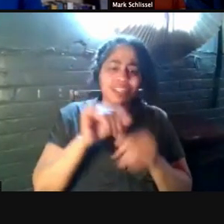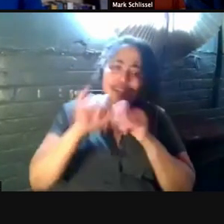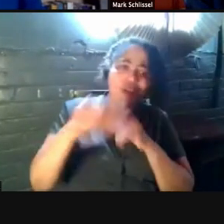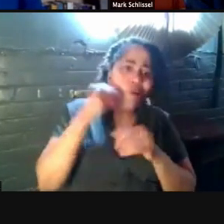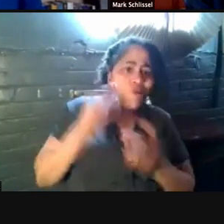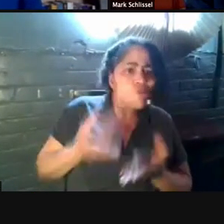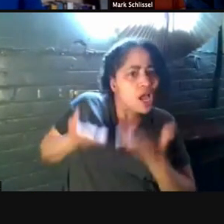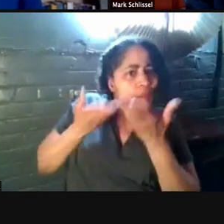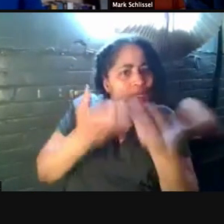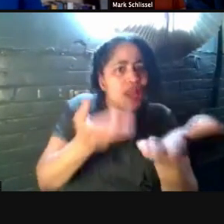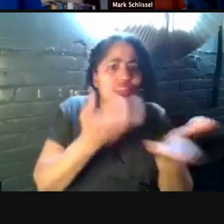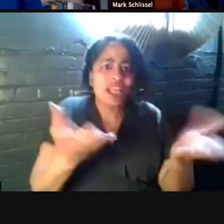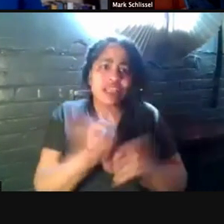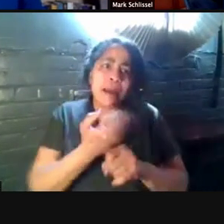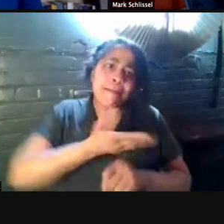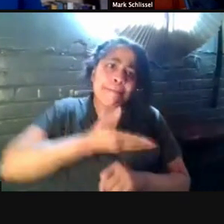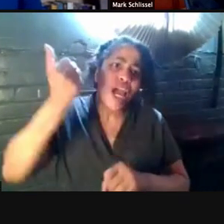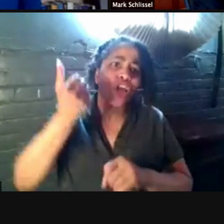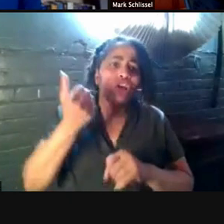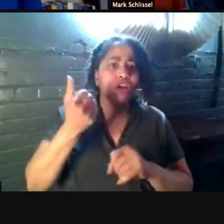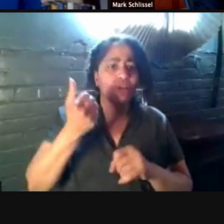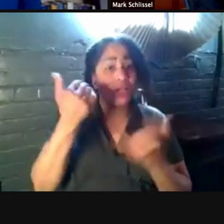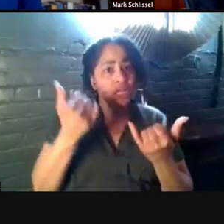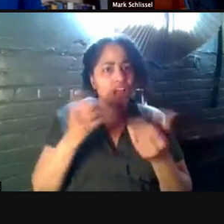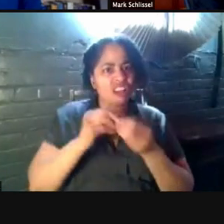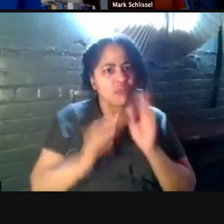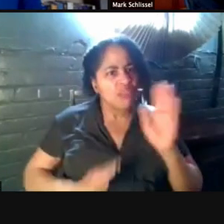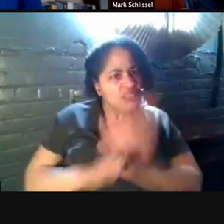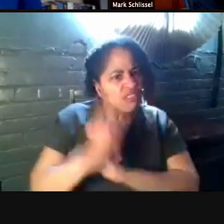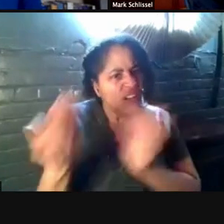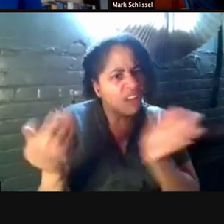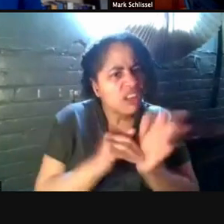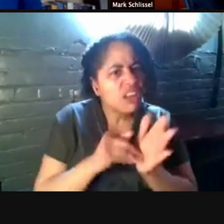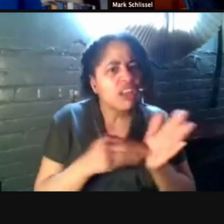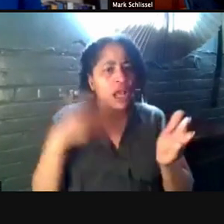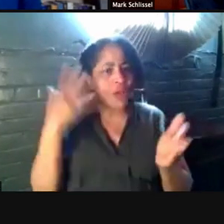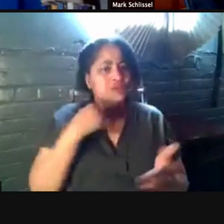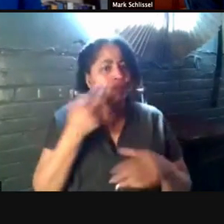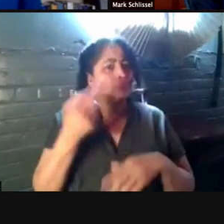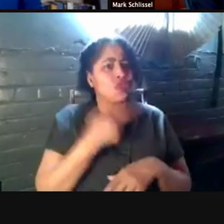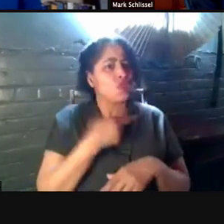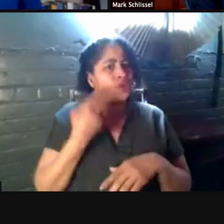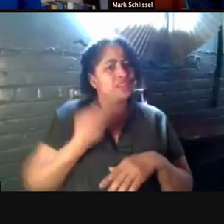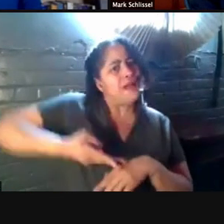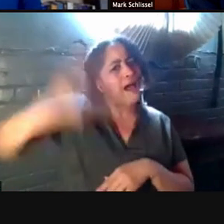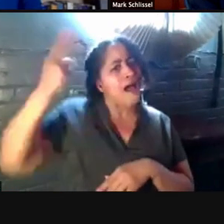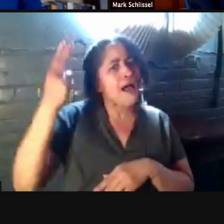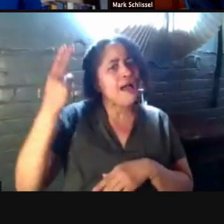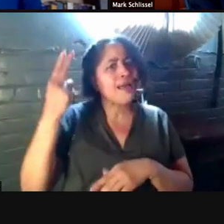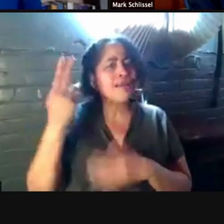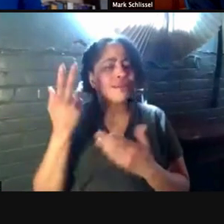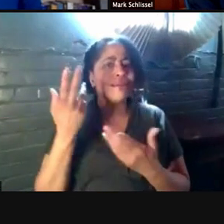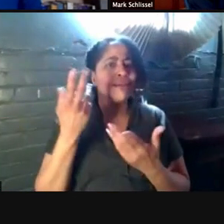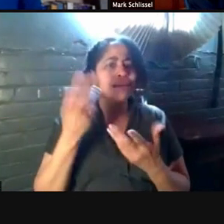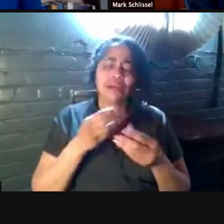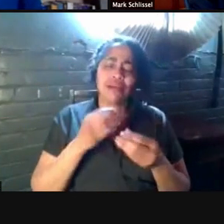things got better, and they're, they're back up again. And I would just say the risk remains high and that there's less margin for error.